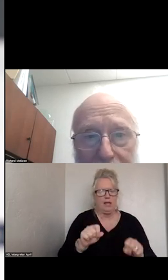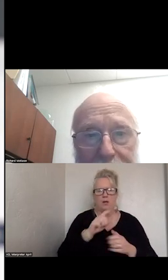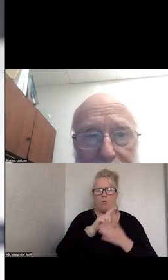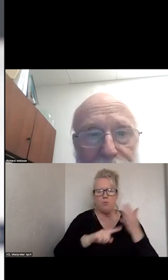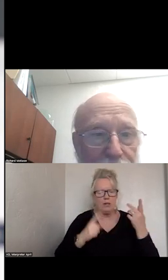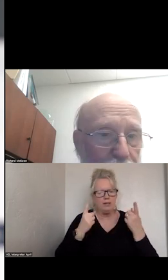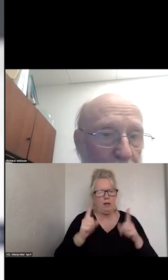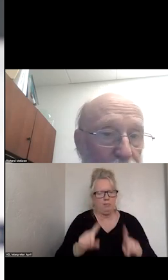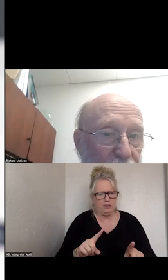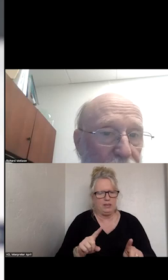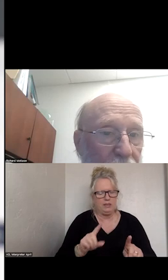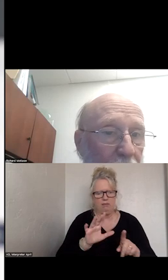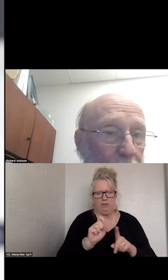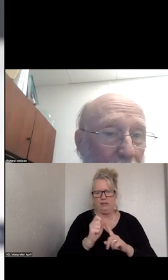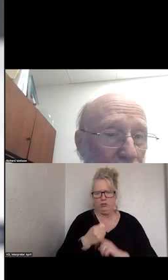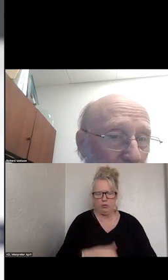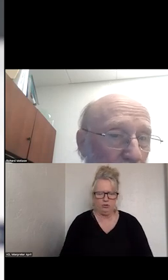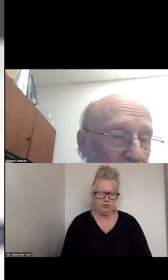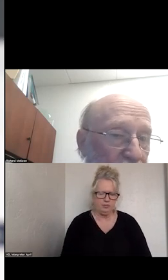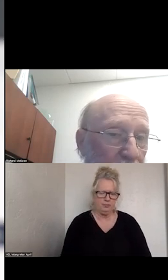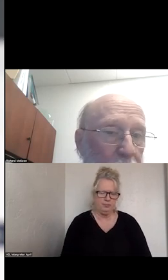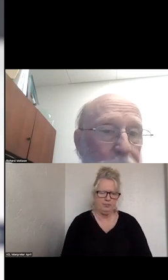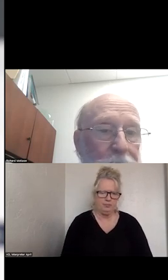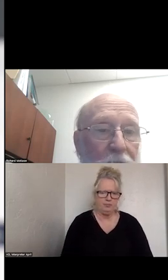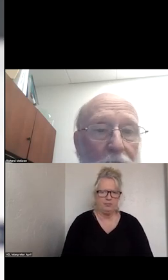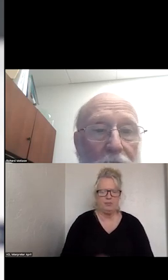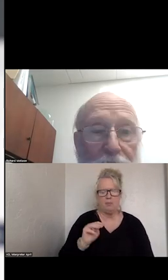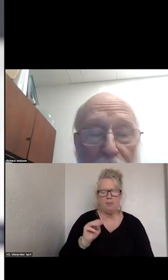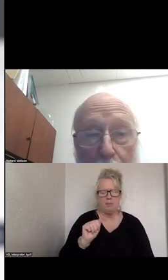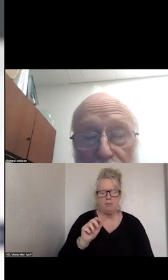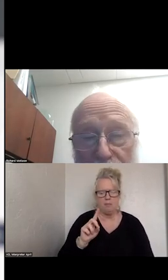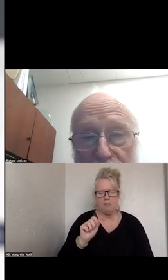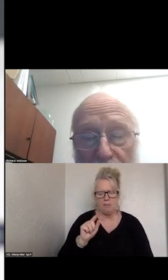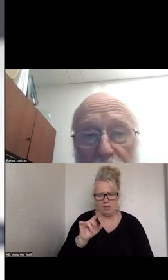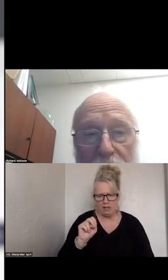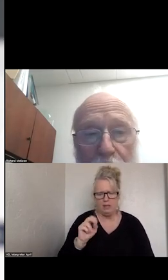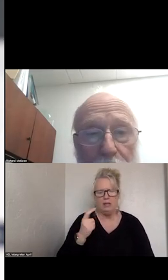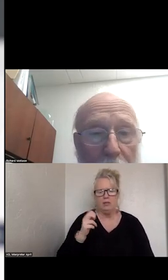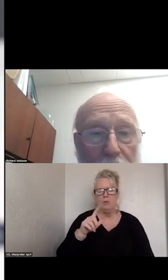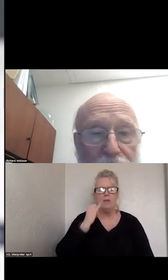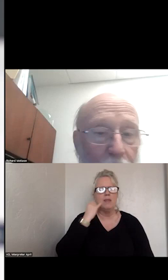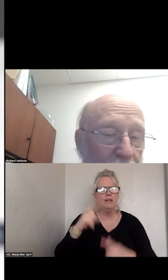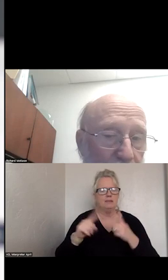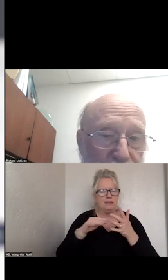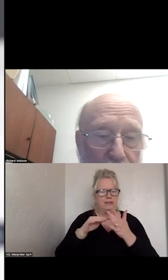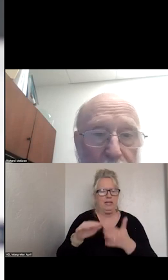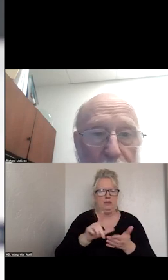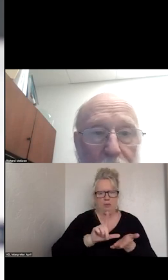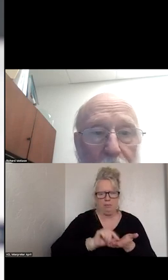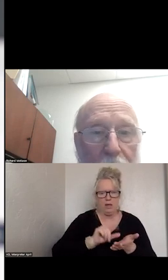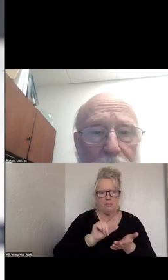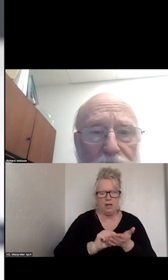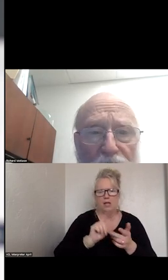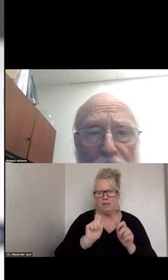IN THESE SITUATIONS. MADELINE'S GOULD STUDY SHOWED